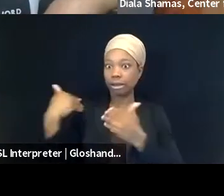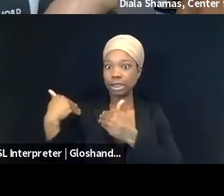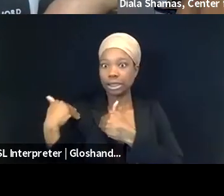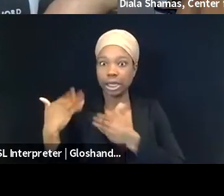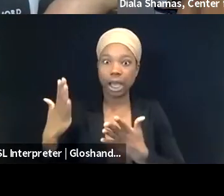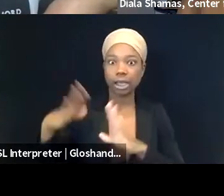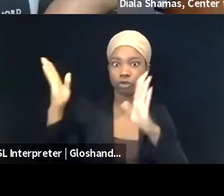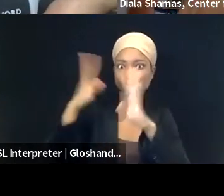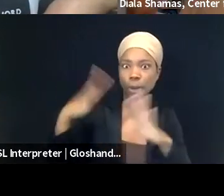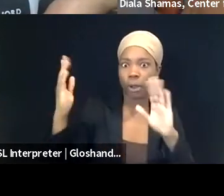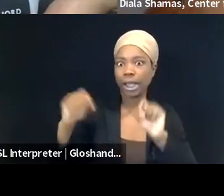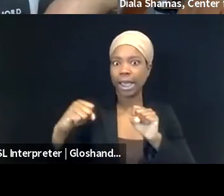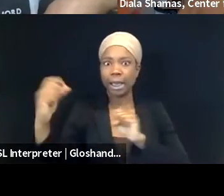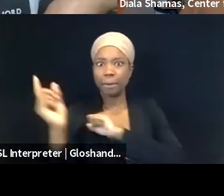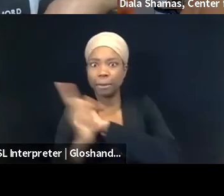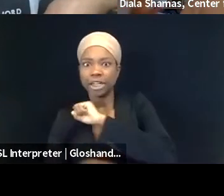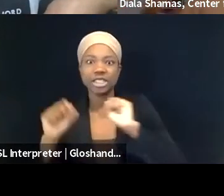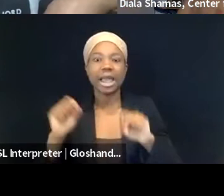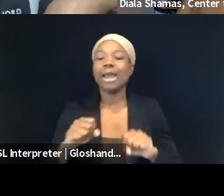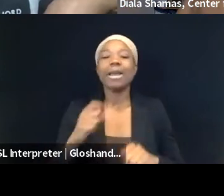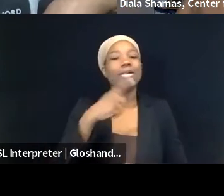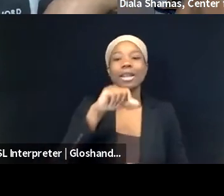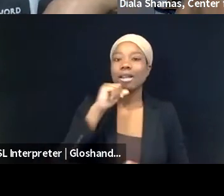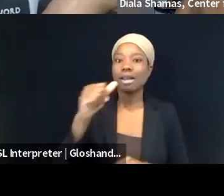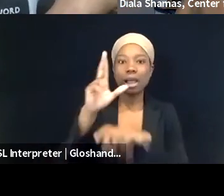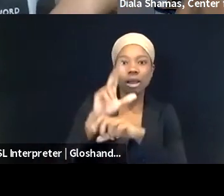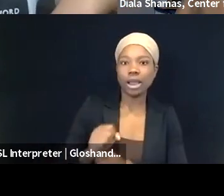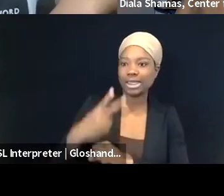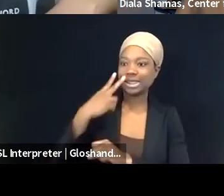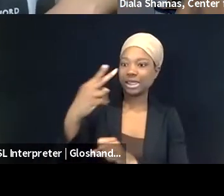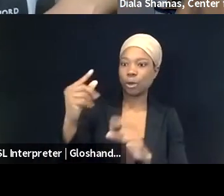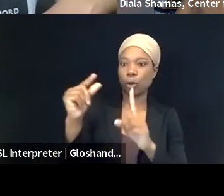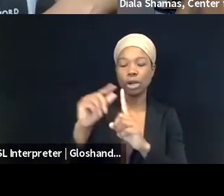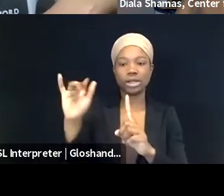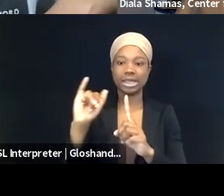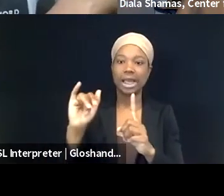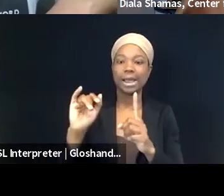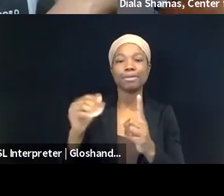you know, these words, material support to terrorism, and they certainly have nothing to do with any of that,